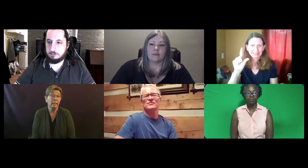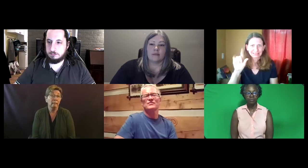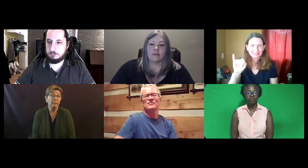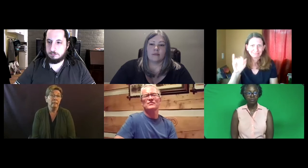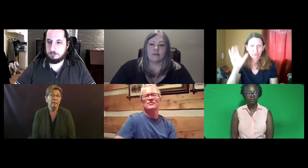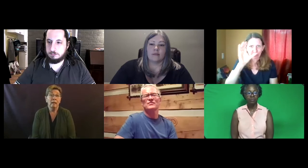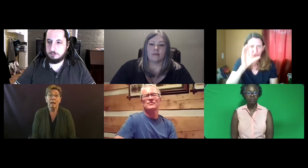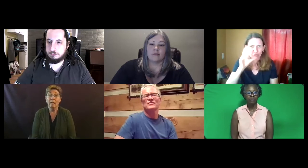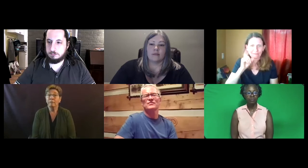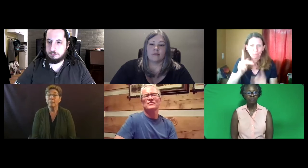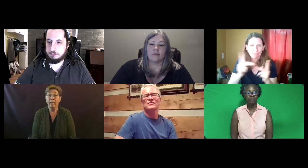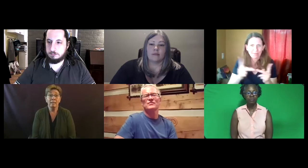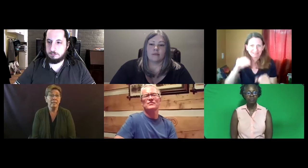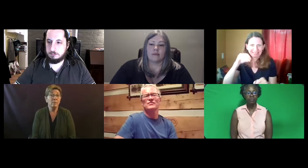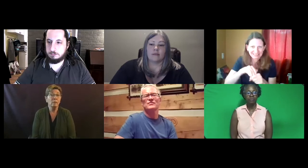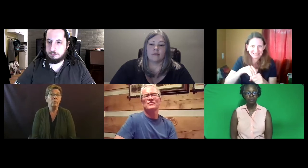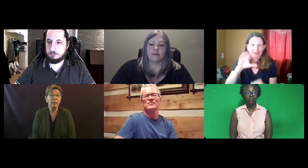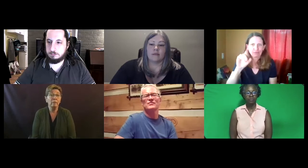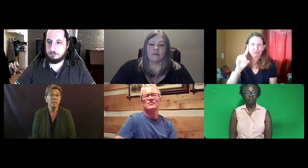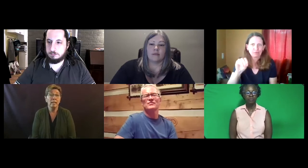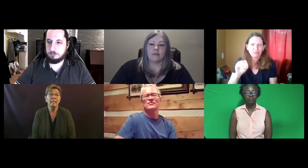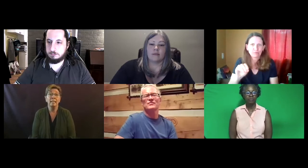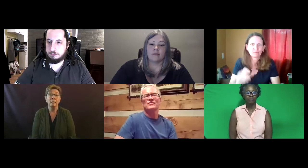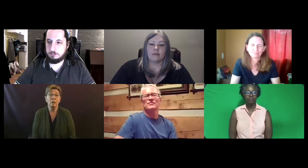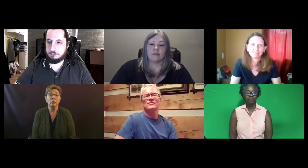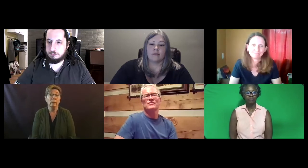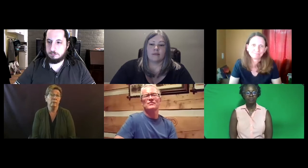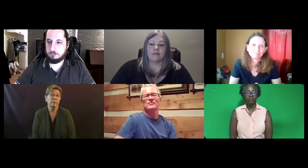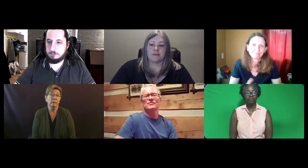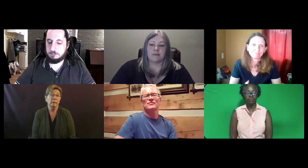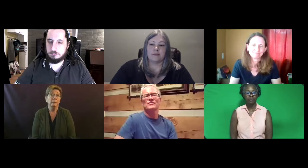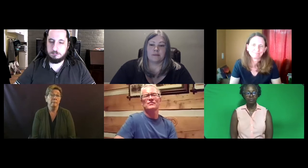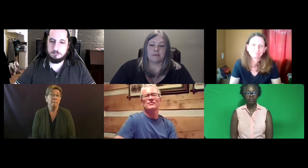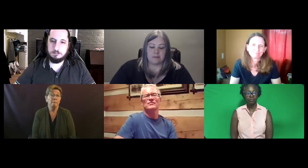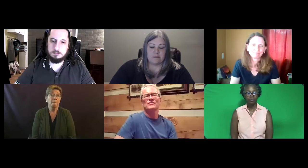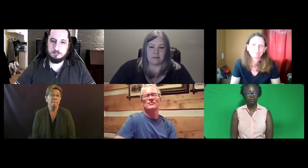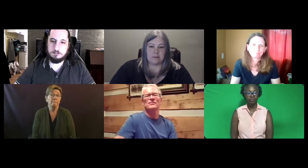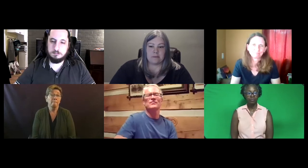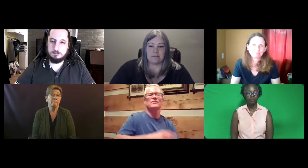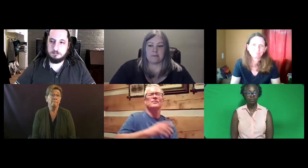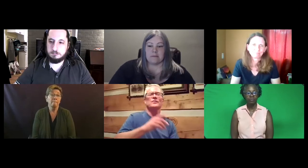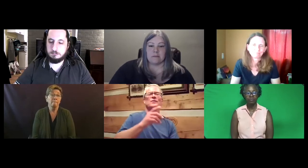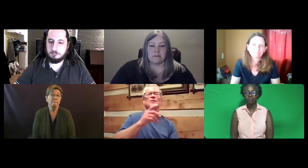CASI has been looking for a site in Colorado.